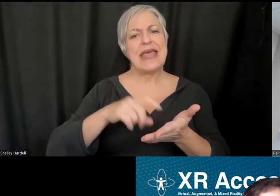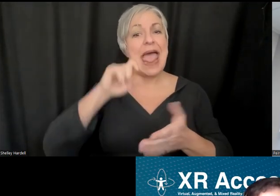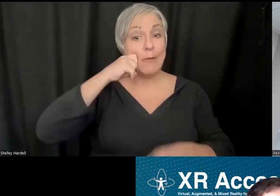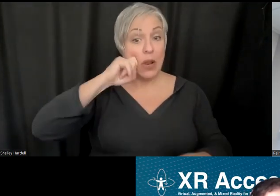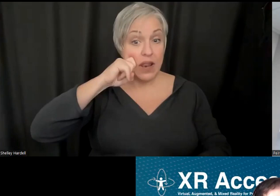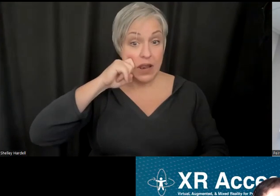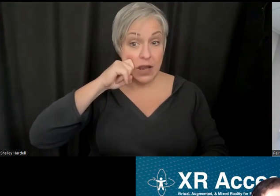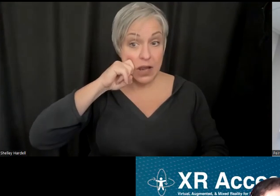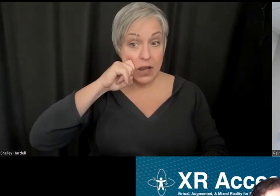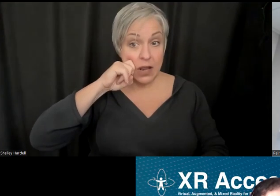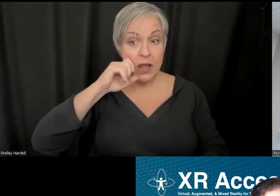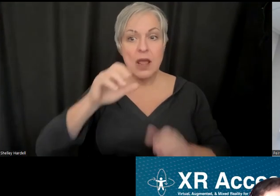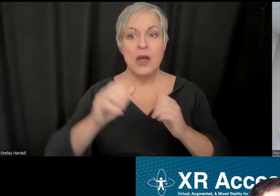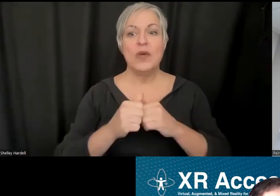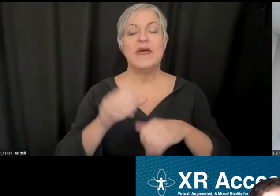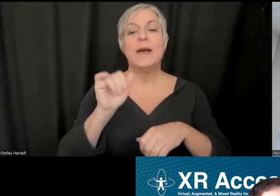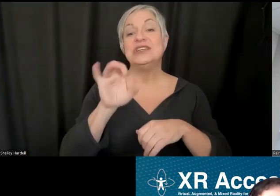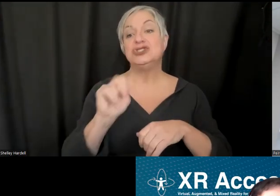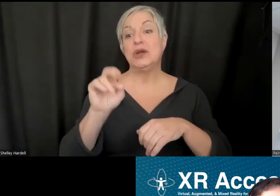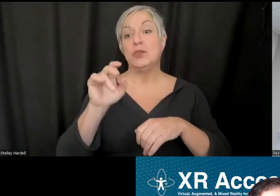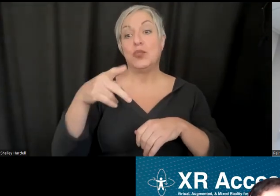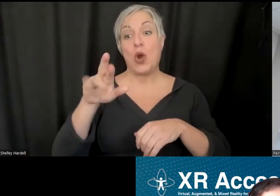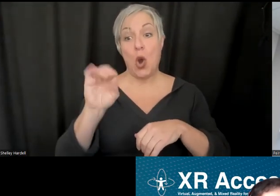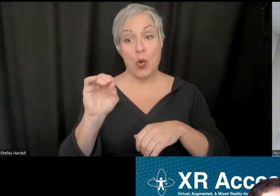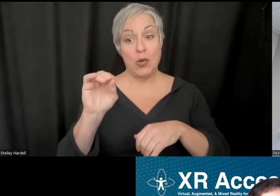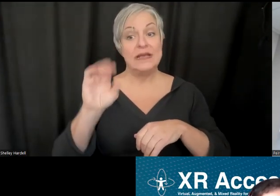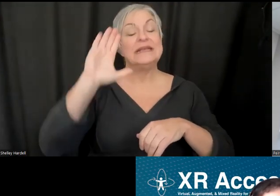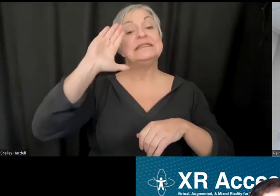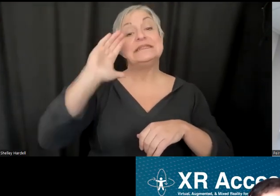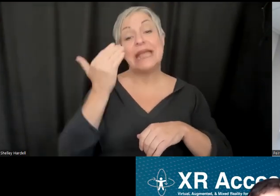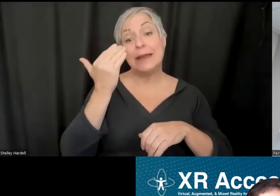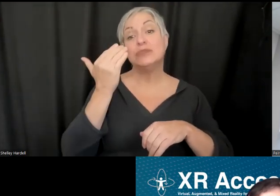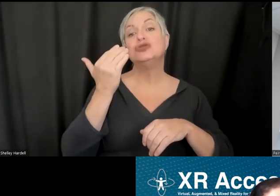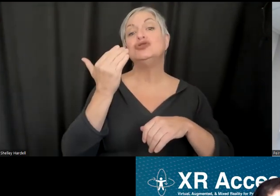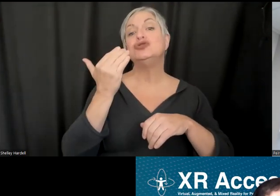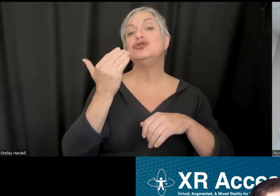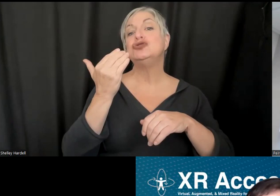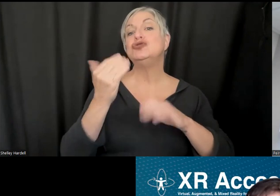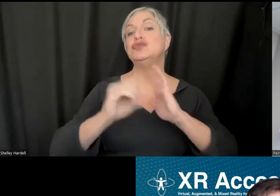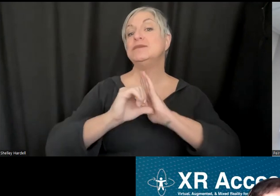vision Pro, they put out an accessibility video that did seem to feature captions at the system level that people could